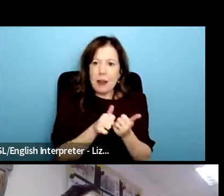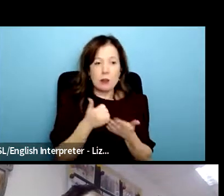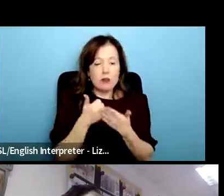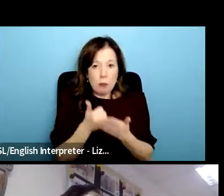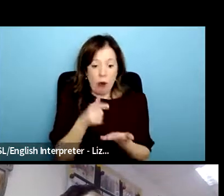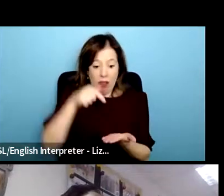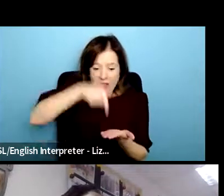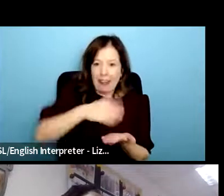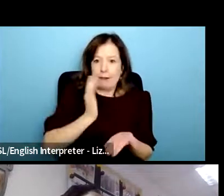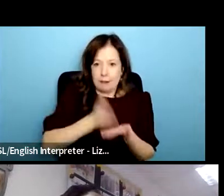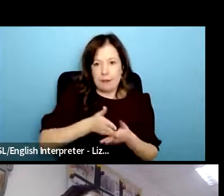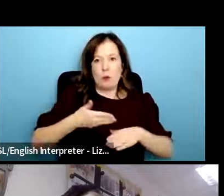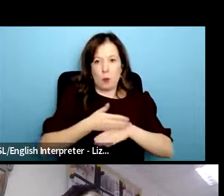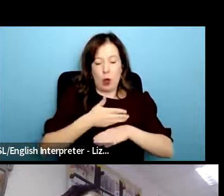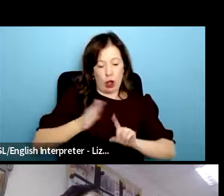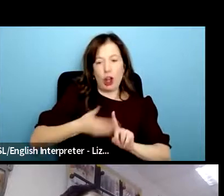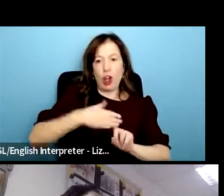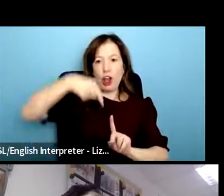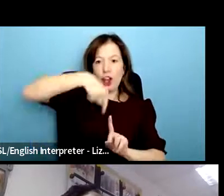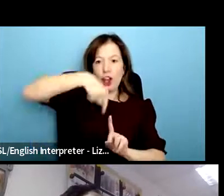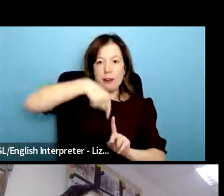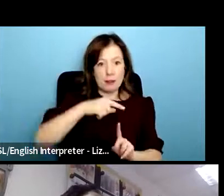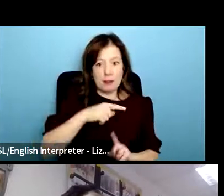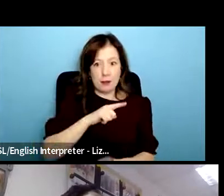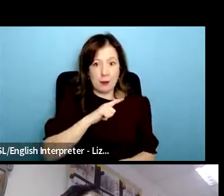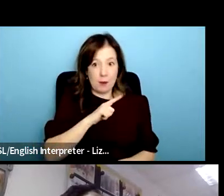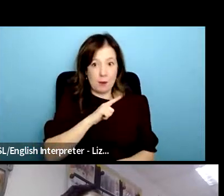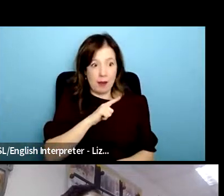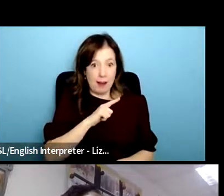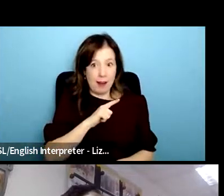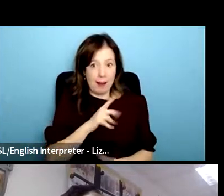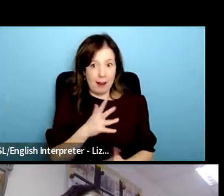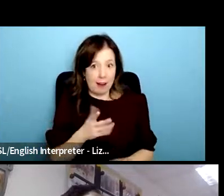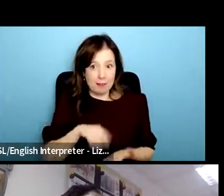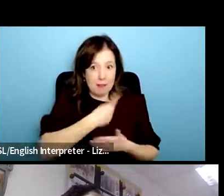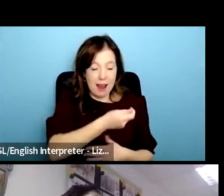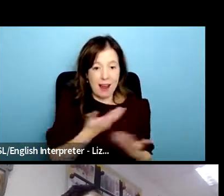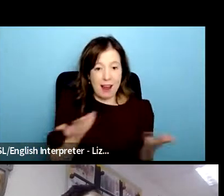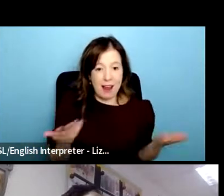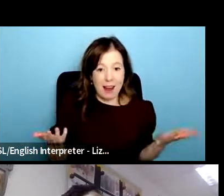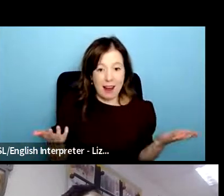other stuff that's being paid for that isn't is it maybe as like generative or life-changing